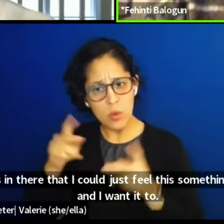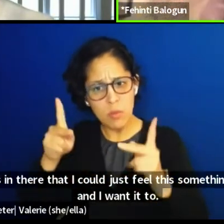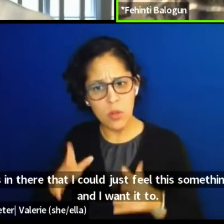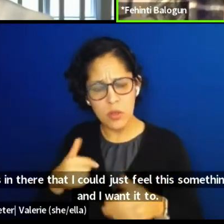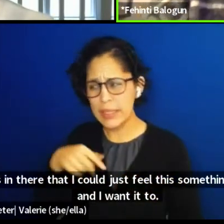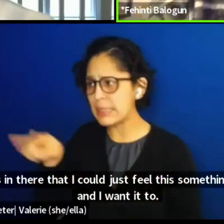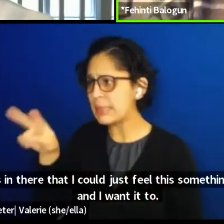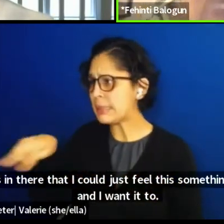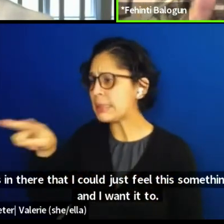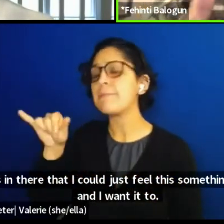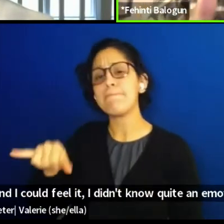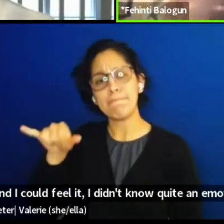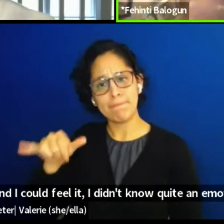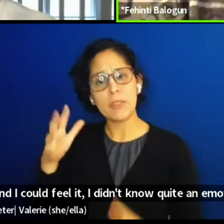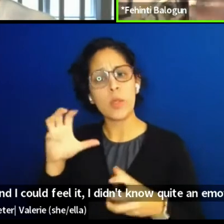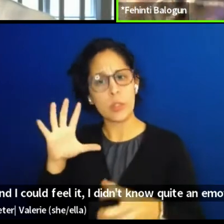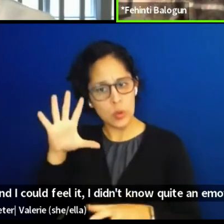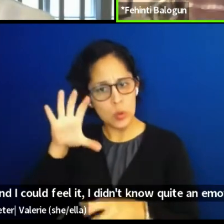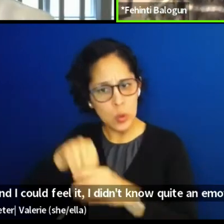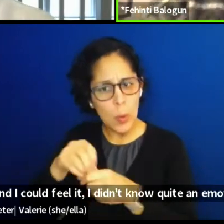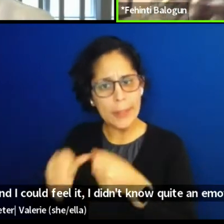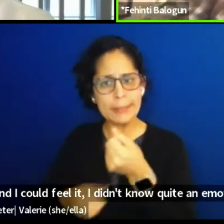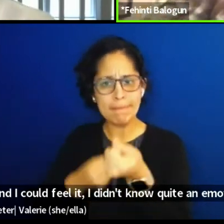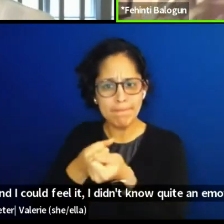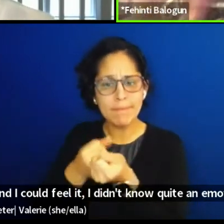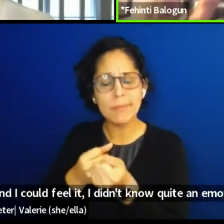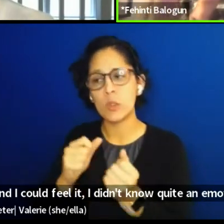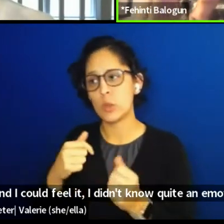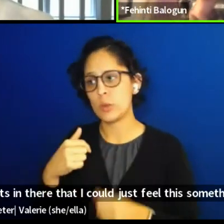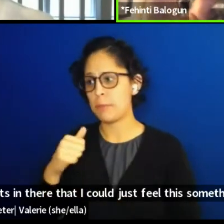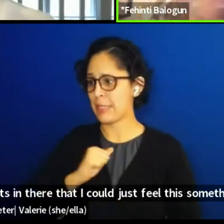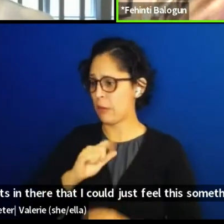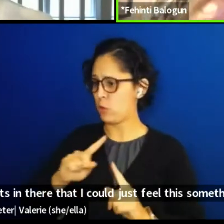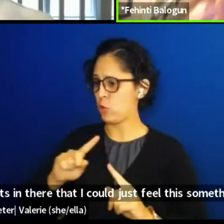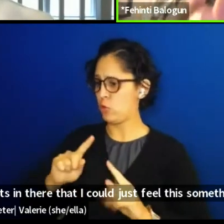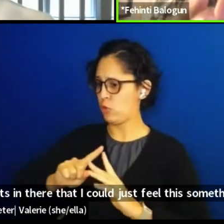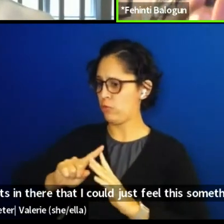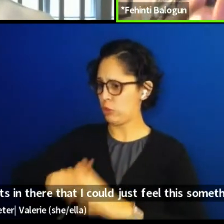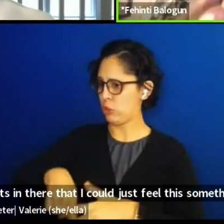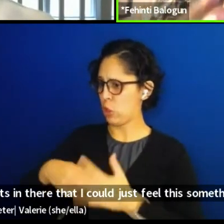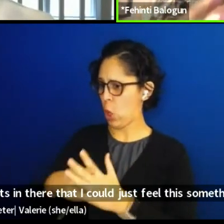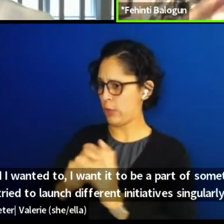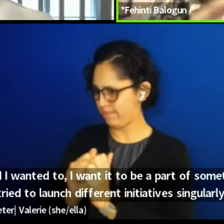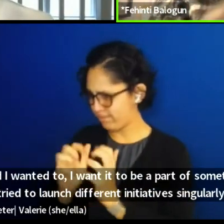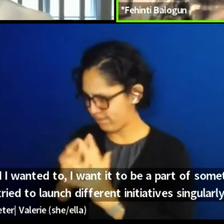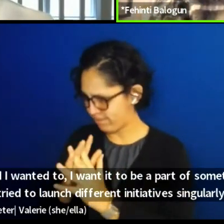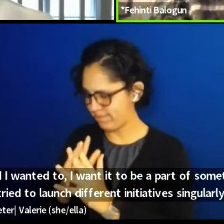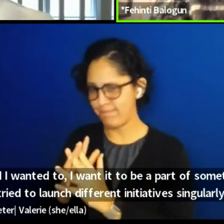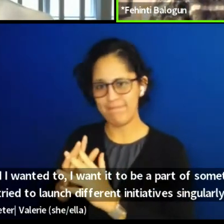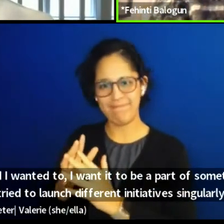So I tried to launch different initiatives, singularly, all failed, no one wanted to see me.